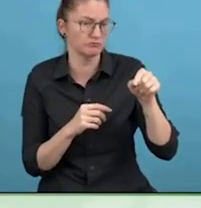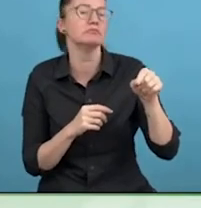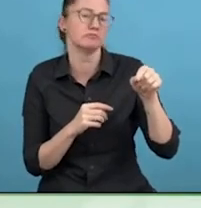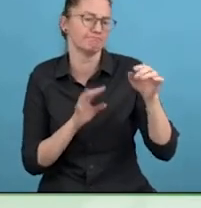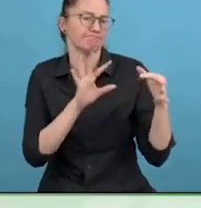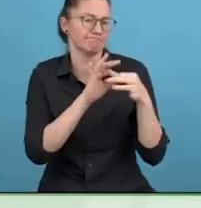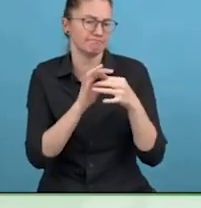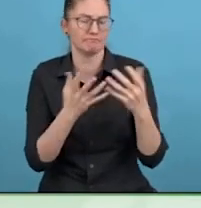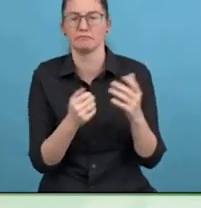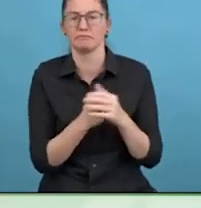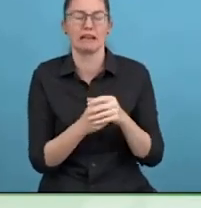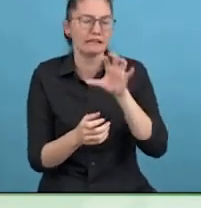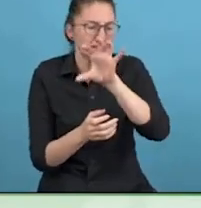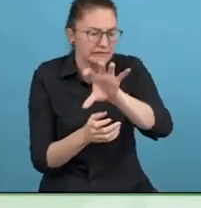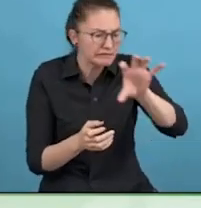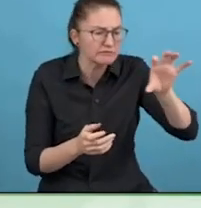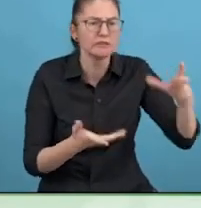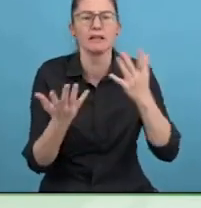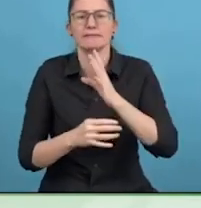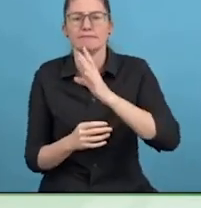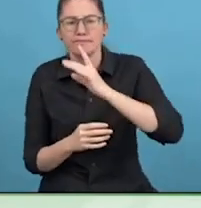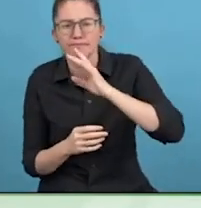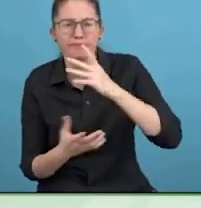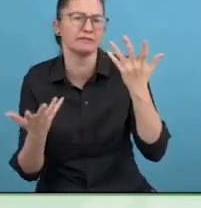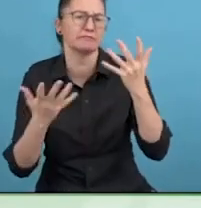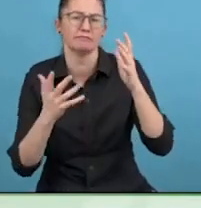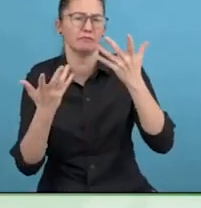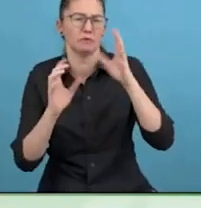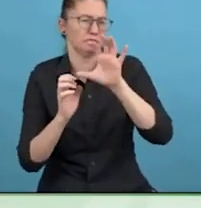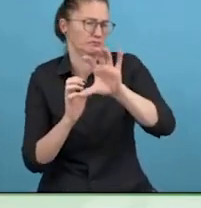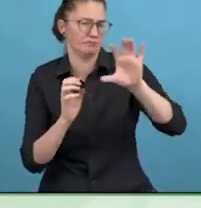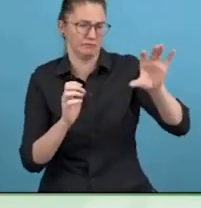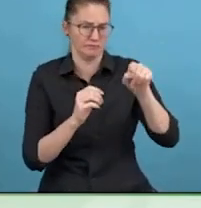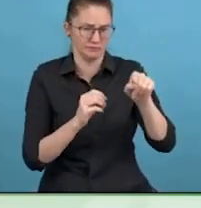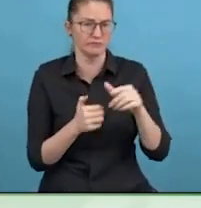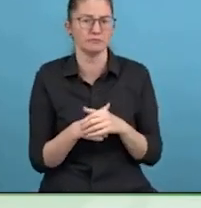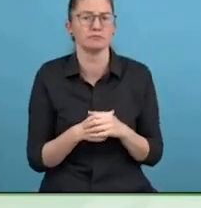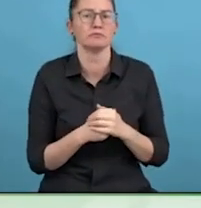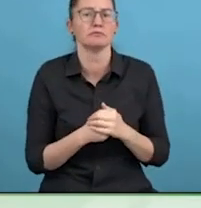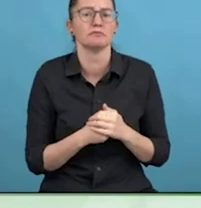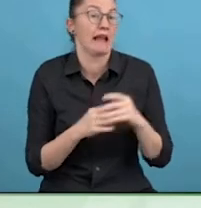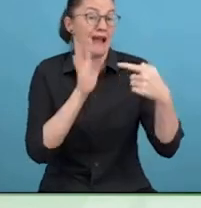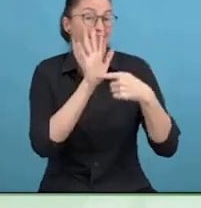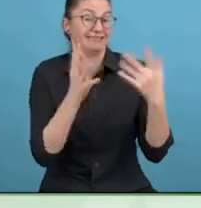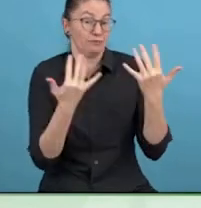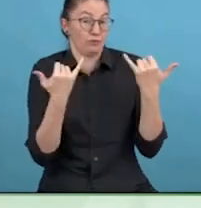Around April 2020, I came to my CEO, I said if I am to keep doing